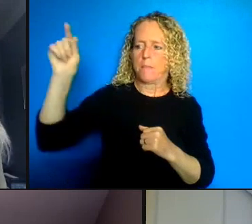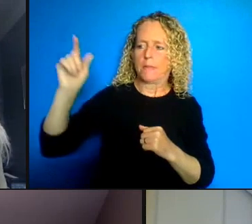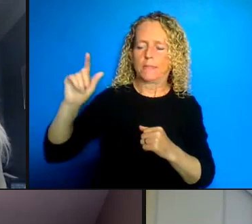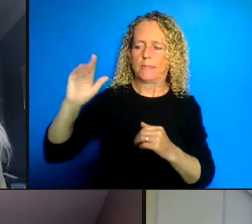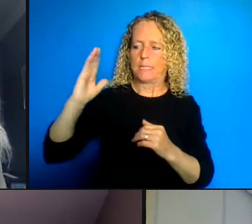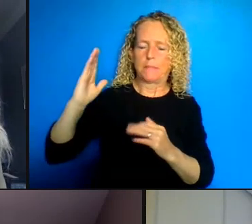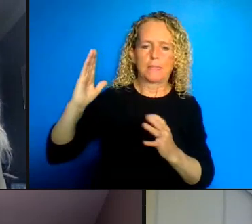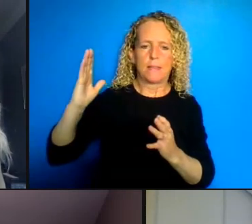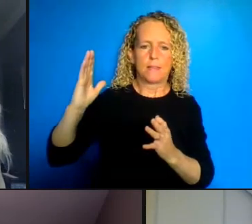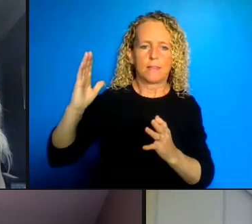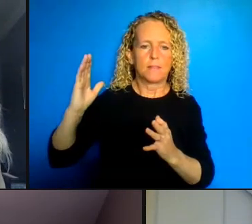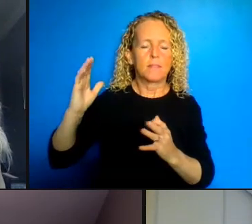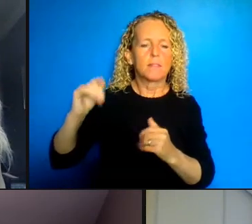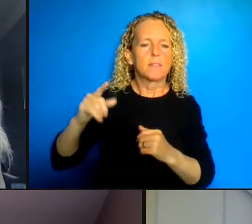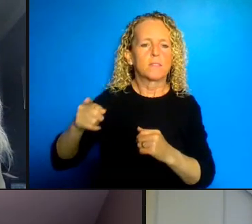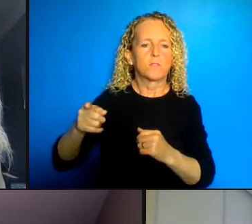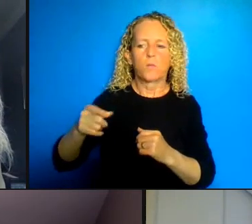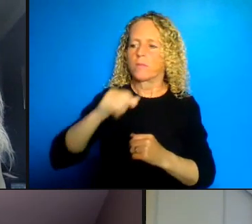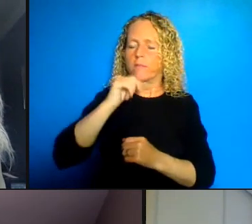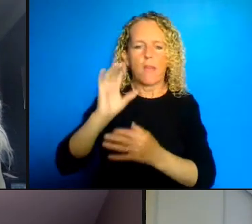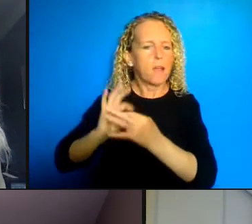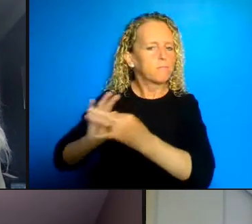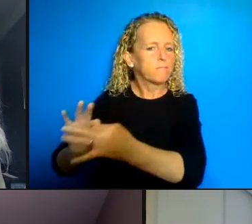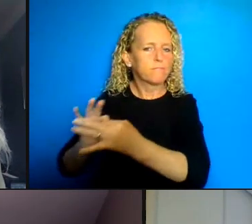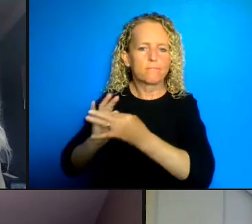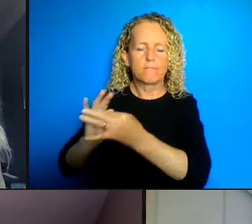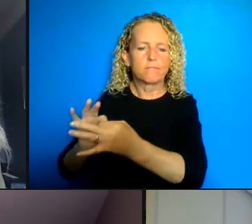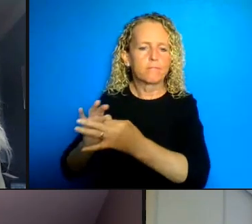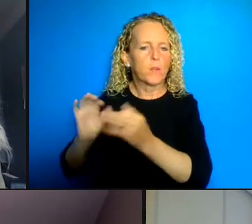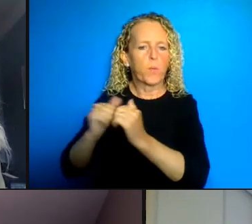engaging with the First Nation communities on the potential impacts to